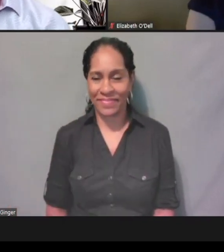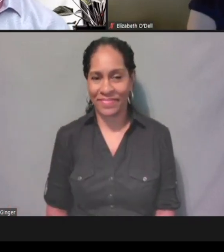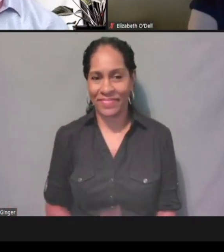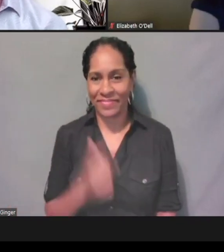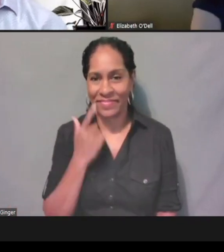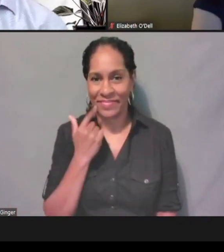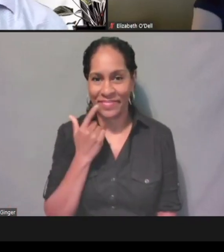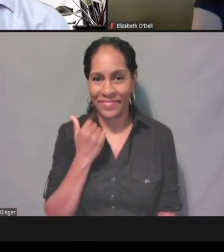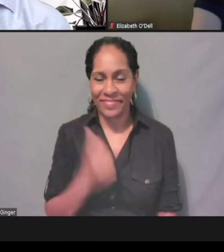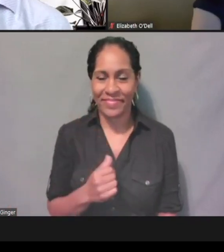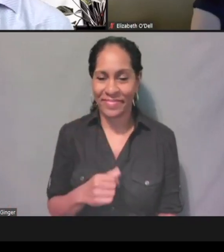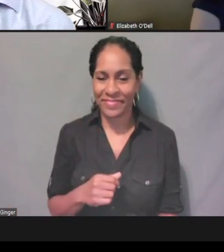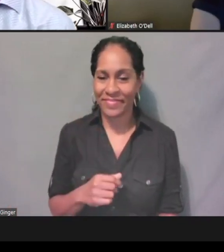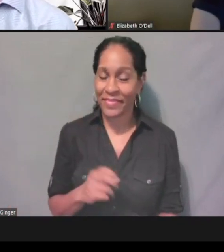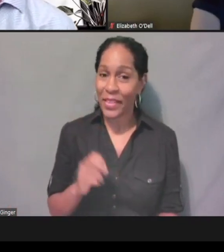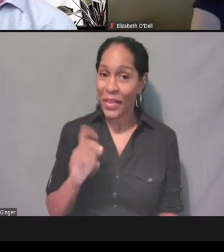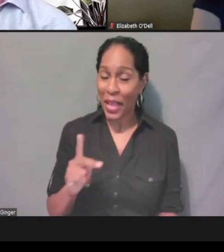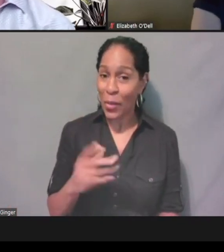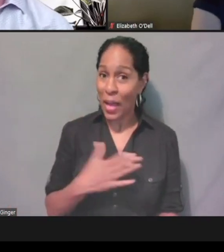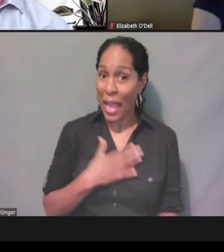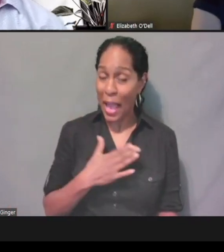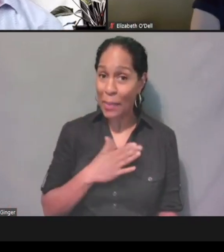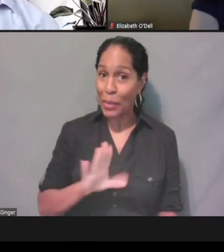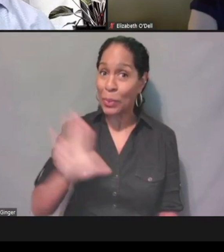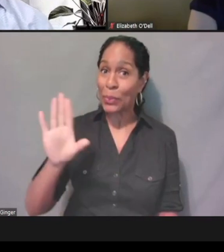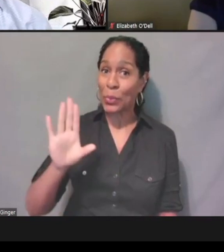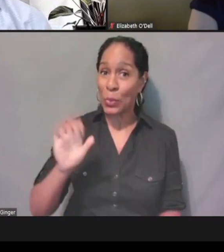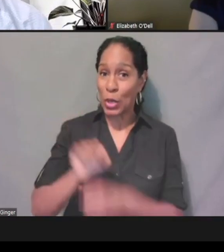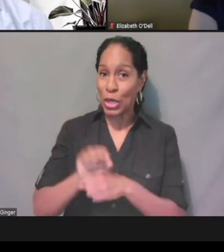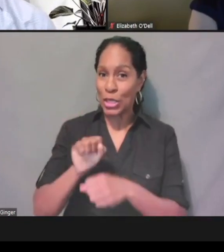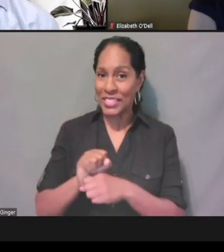[Melanie] Well, it's good to know that it works at least. (chuckles)